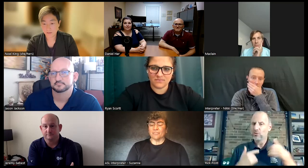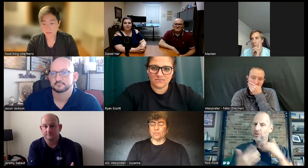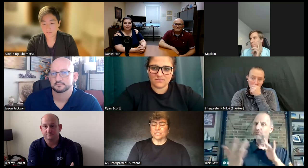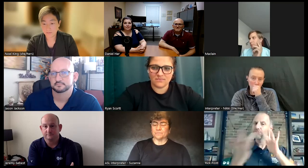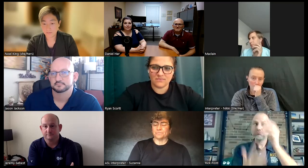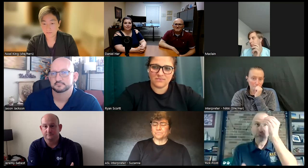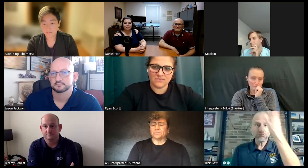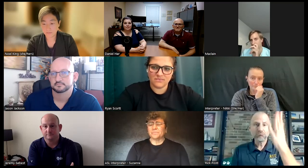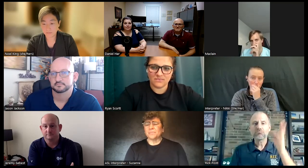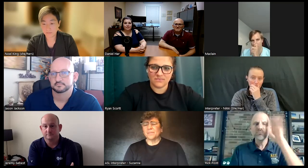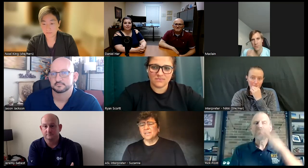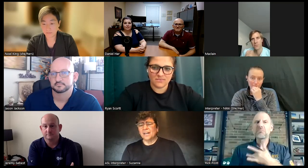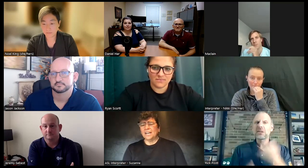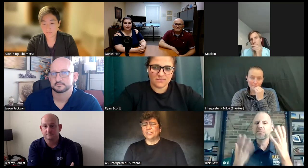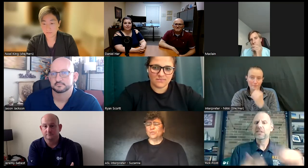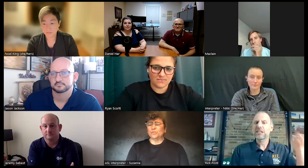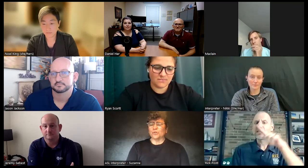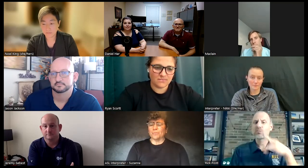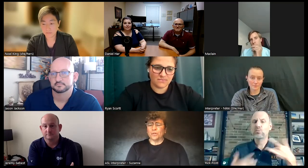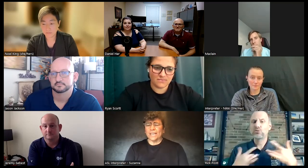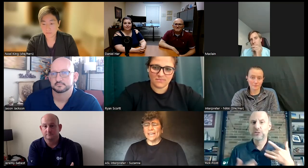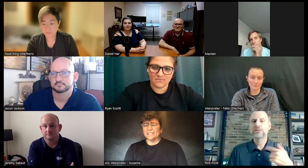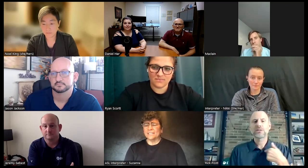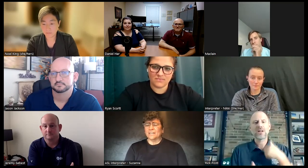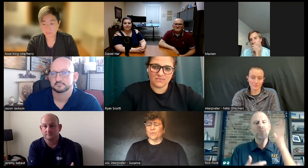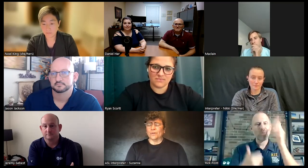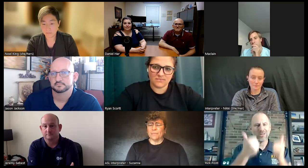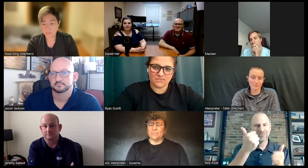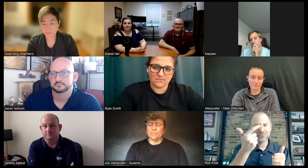deaf person I knew to communicate with many people